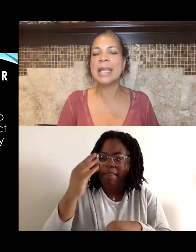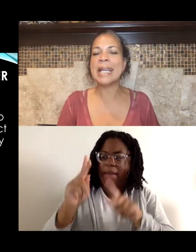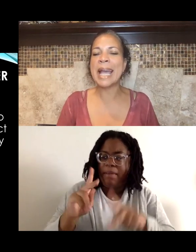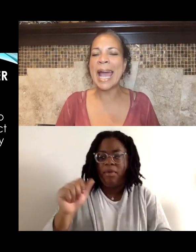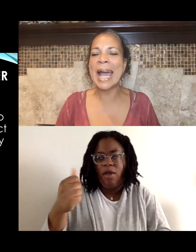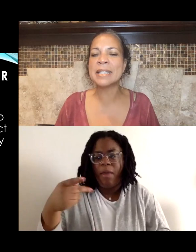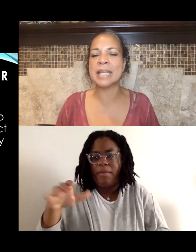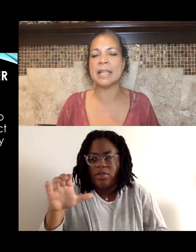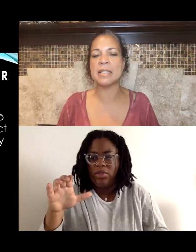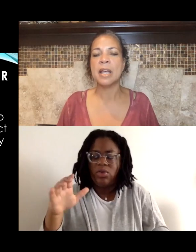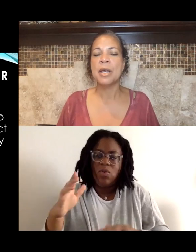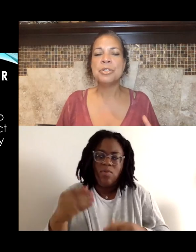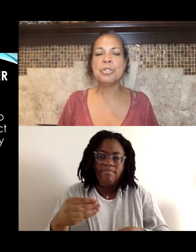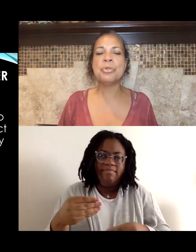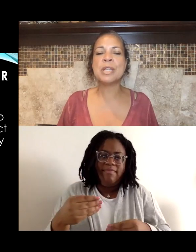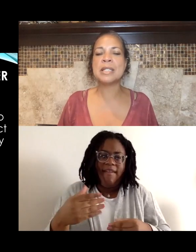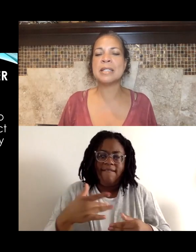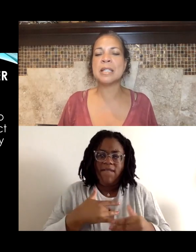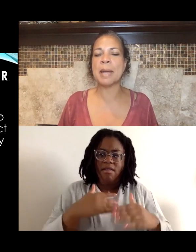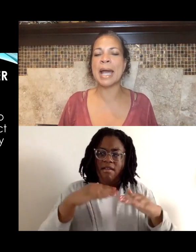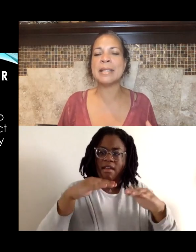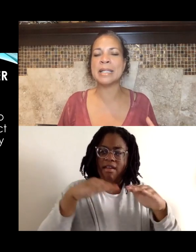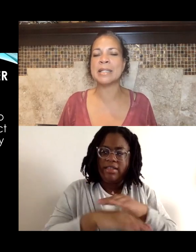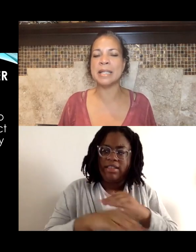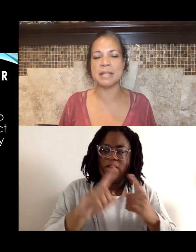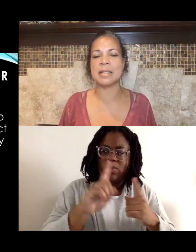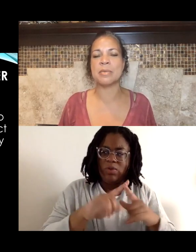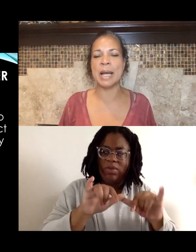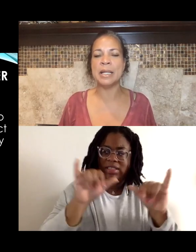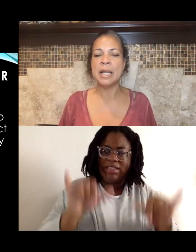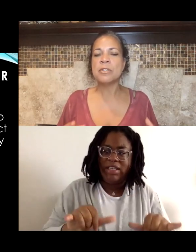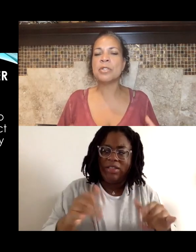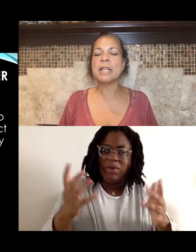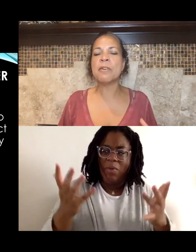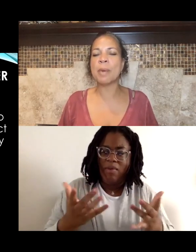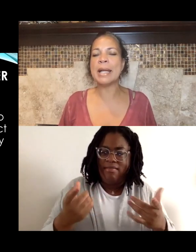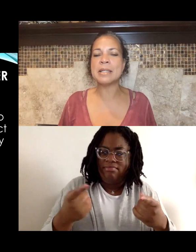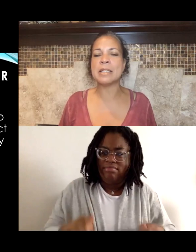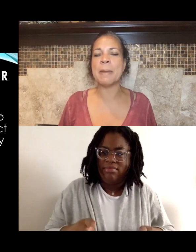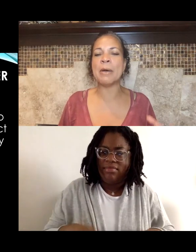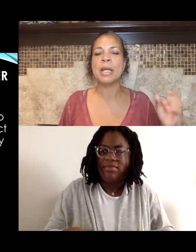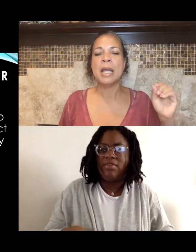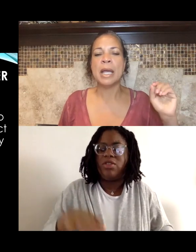gain access to the system as it exists. So Civil Rights is about,